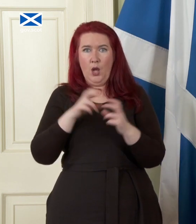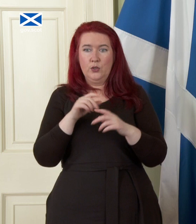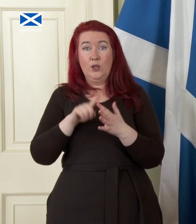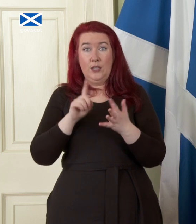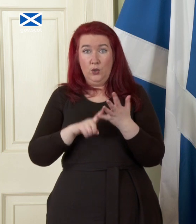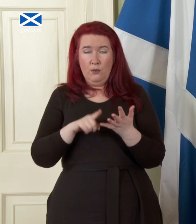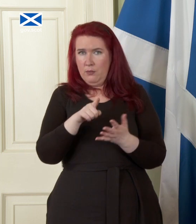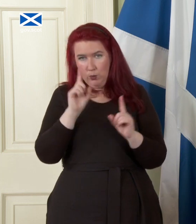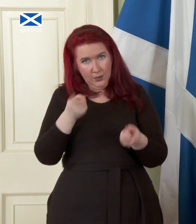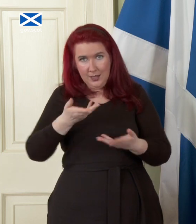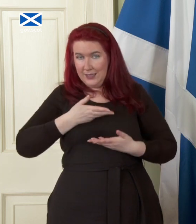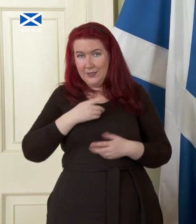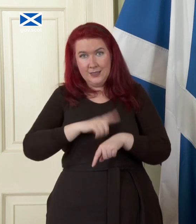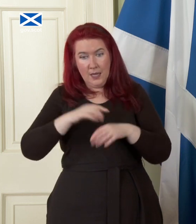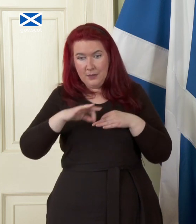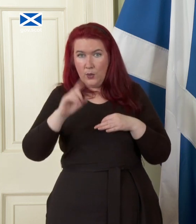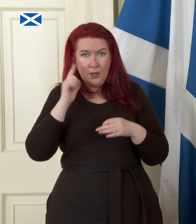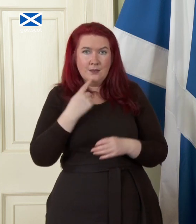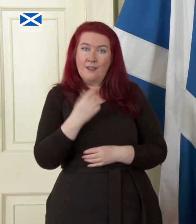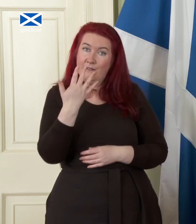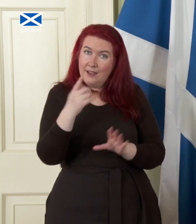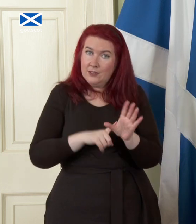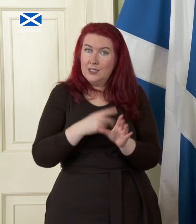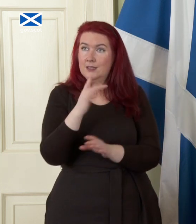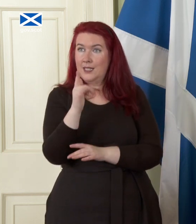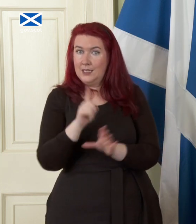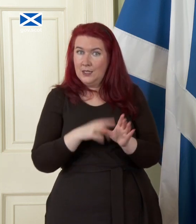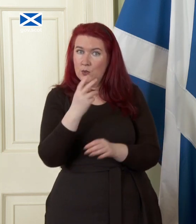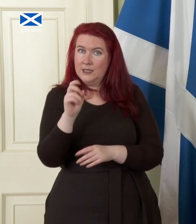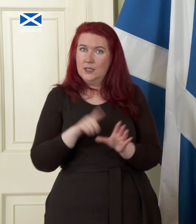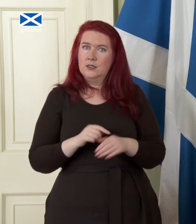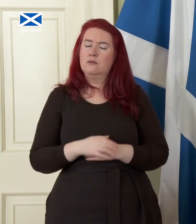a time frame you can't say if it's five years 10 years 20 years I hope it would be uh shorter